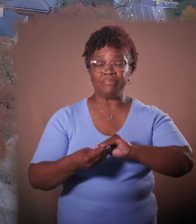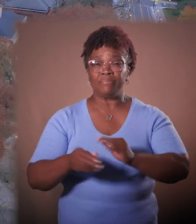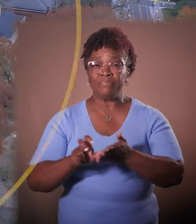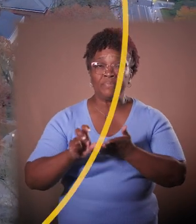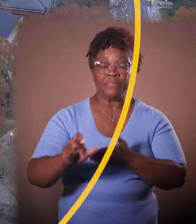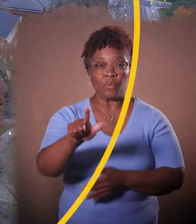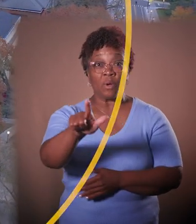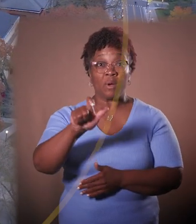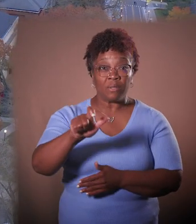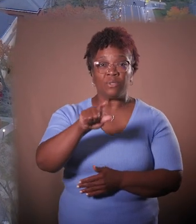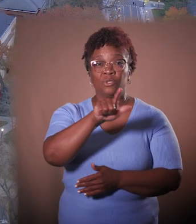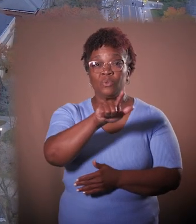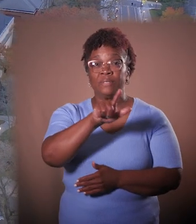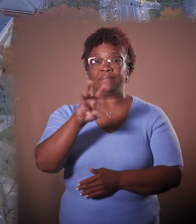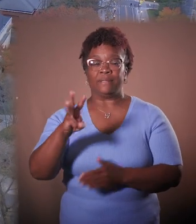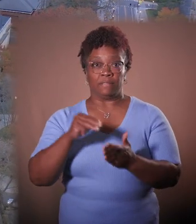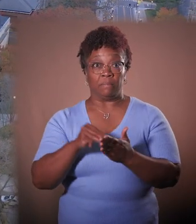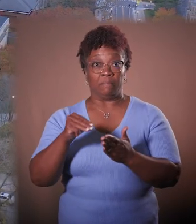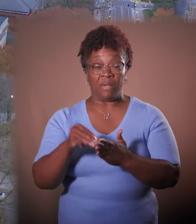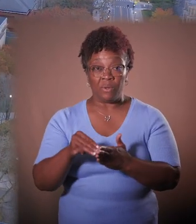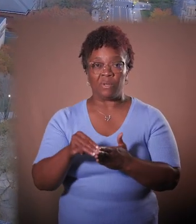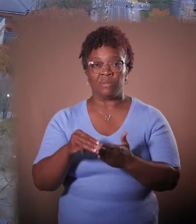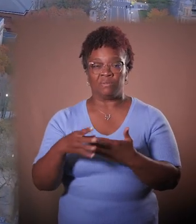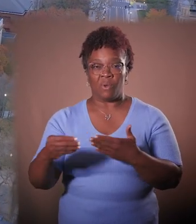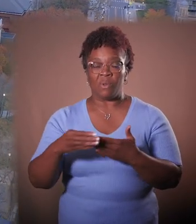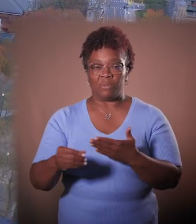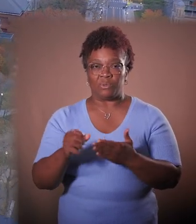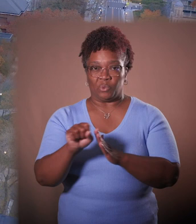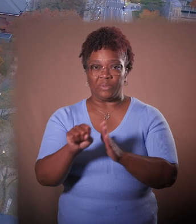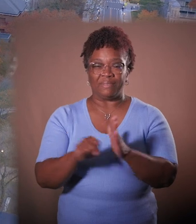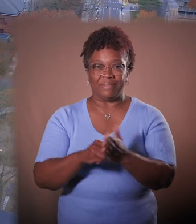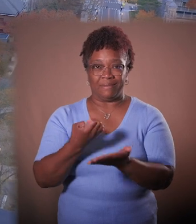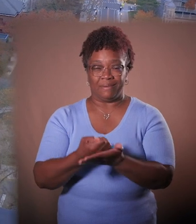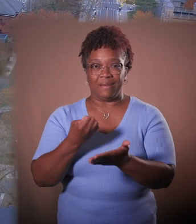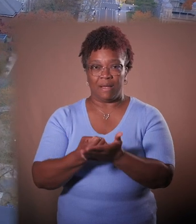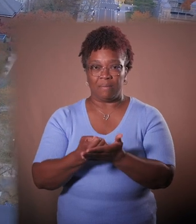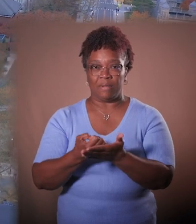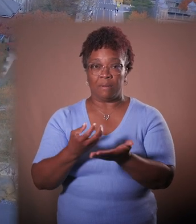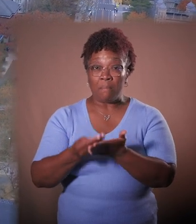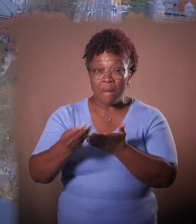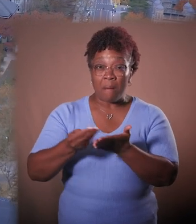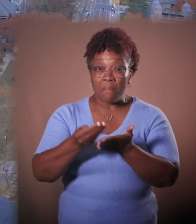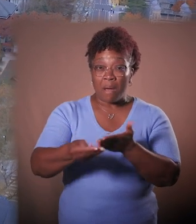126 million to the state's economy directly through the purchase of goods and services.